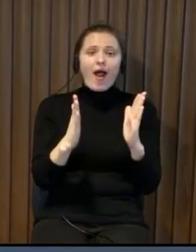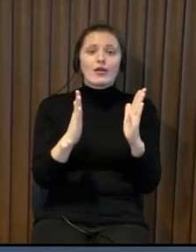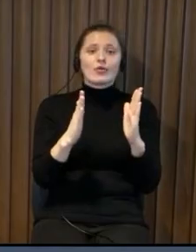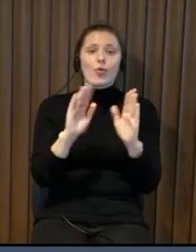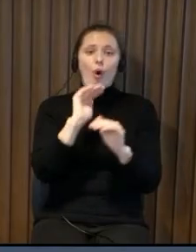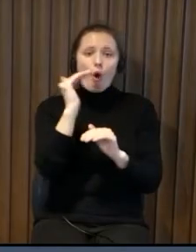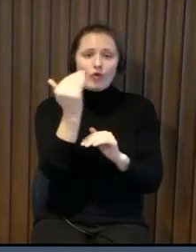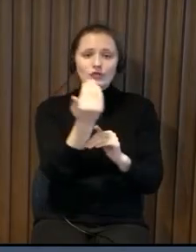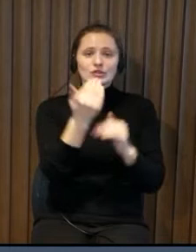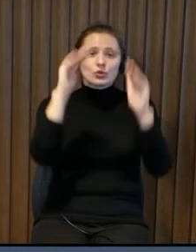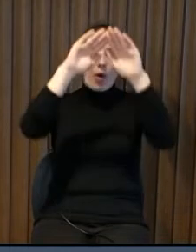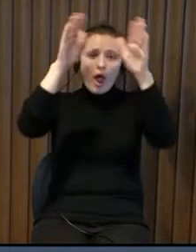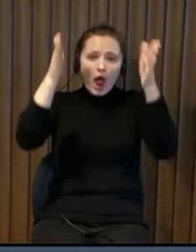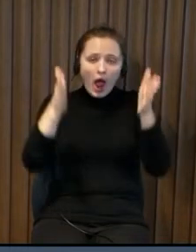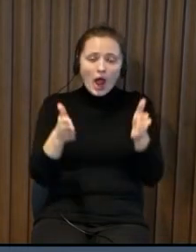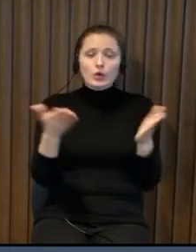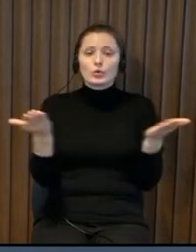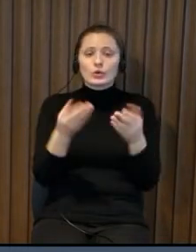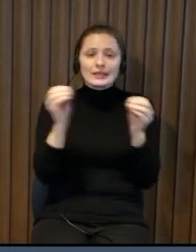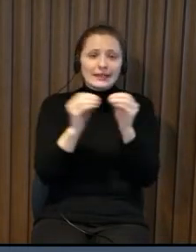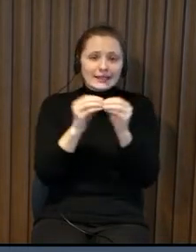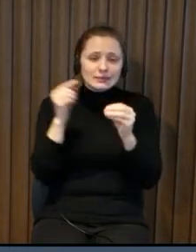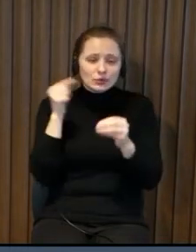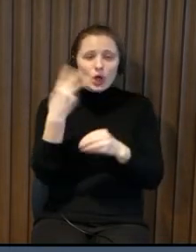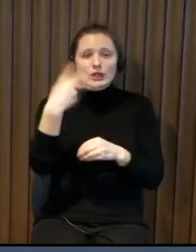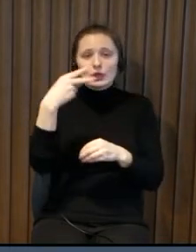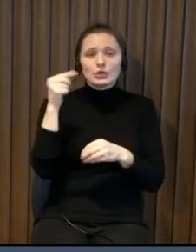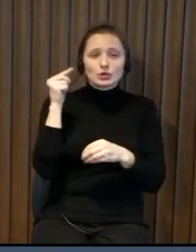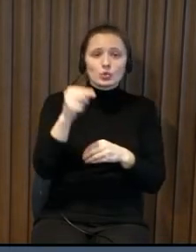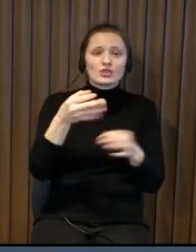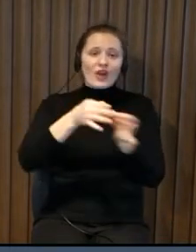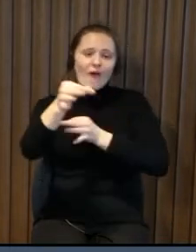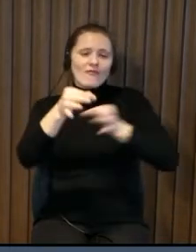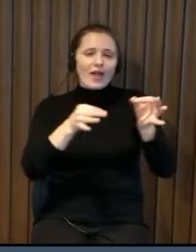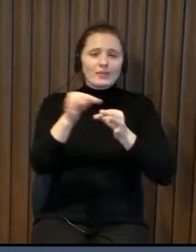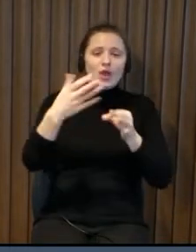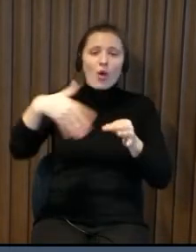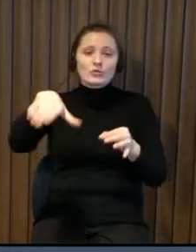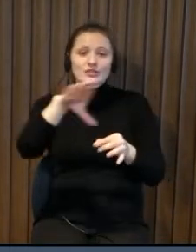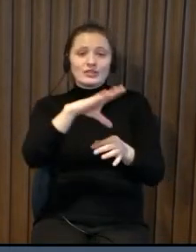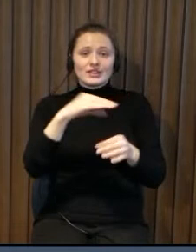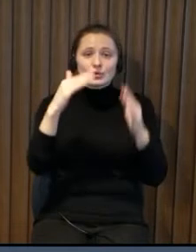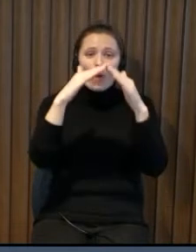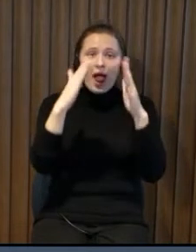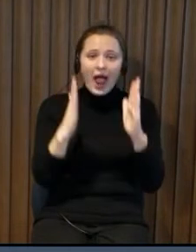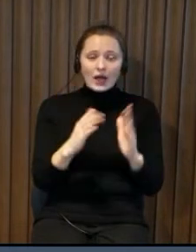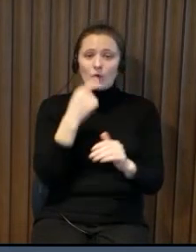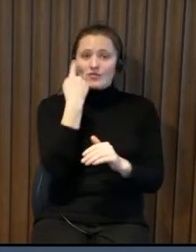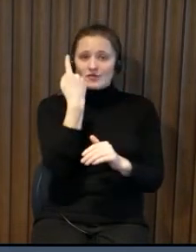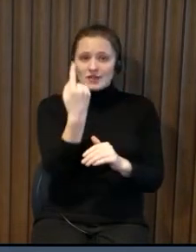stories building office building where there are 10 or 20 000 square meters and then for